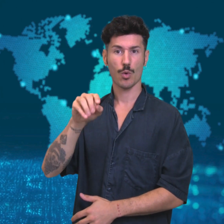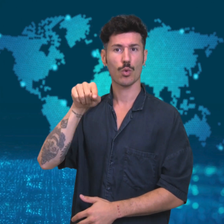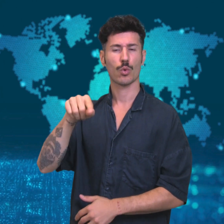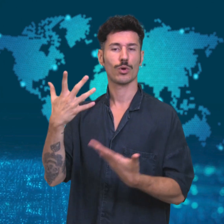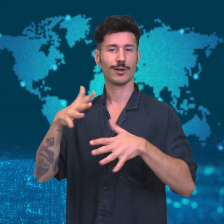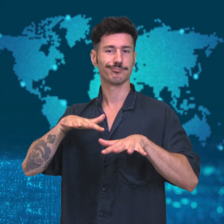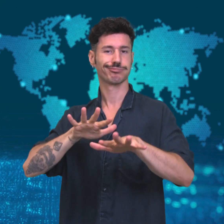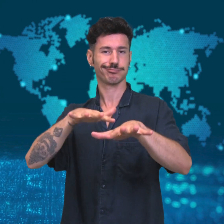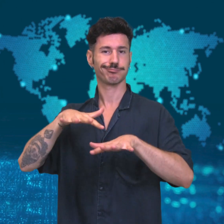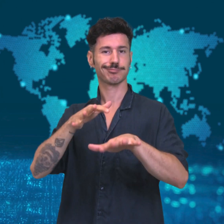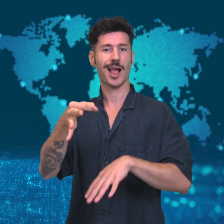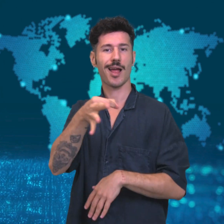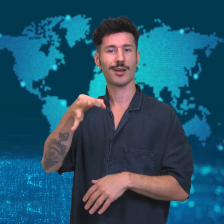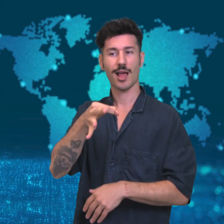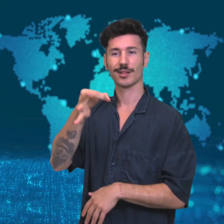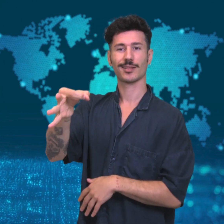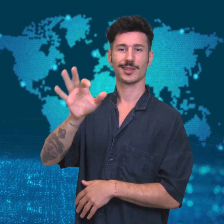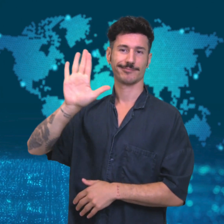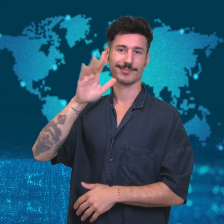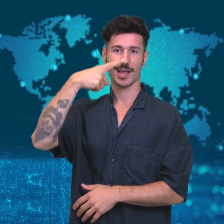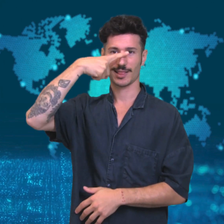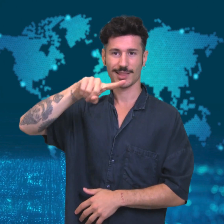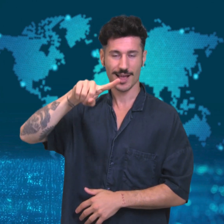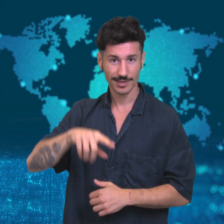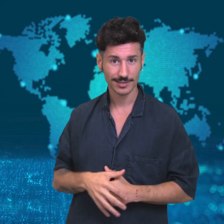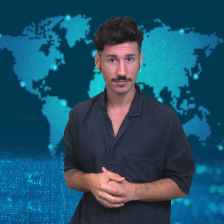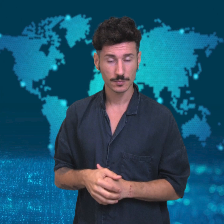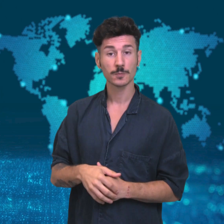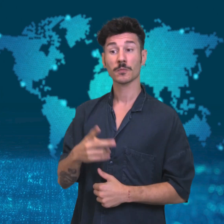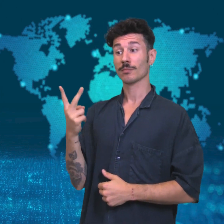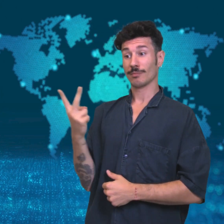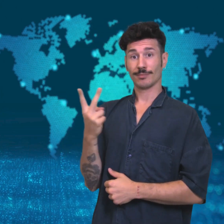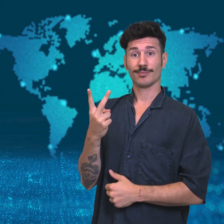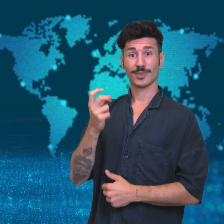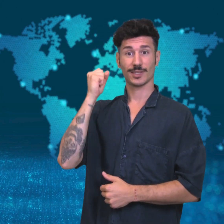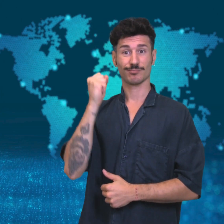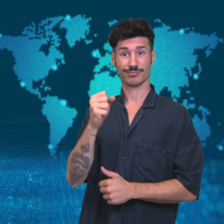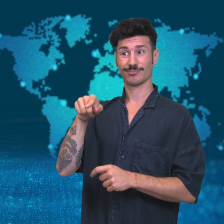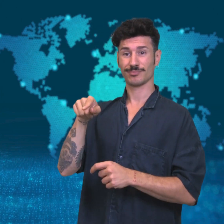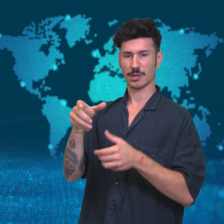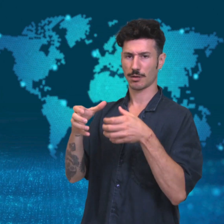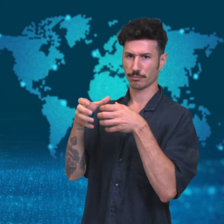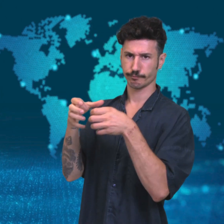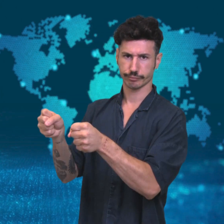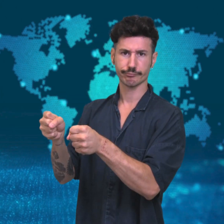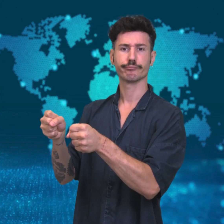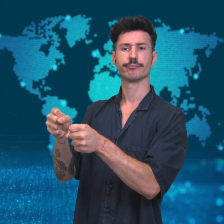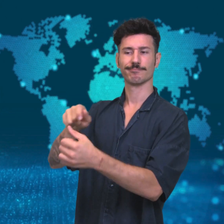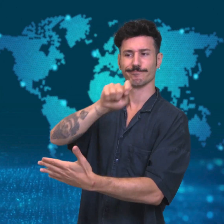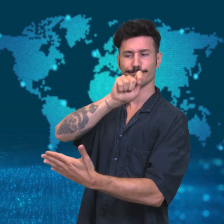The two men were arrested and sentenced to death in 2015.